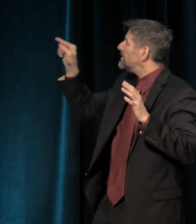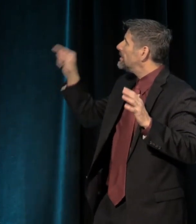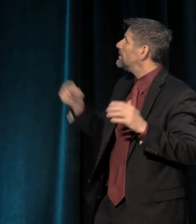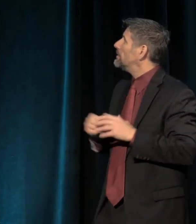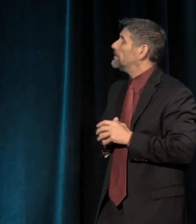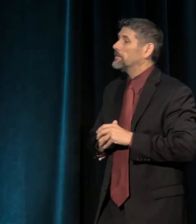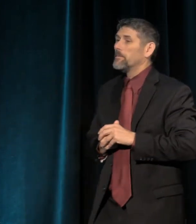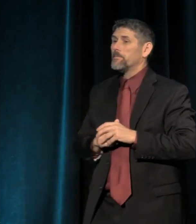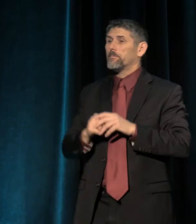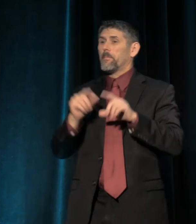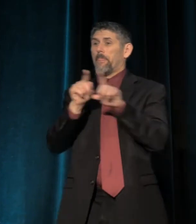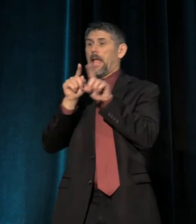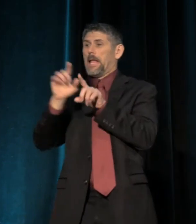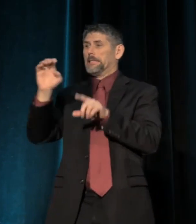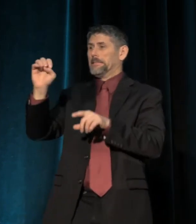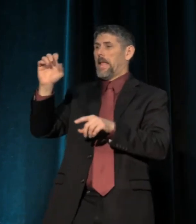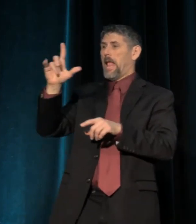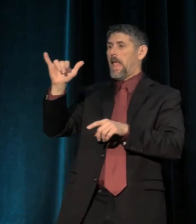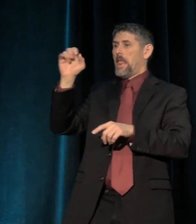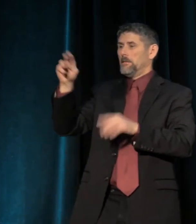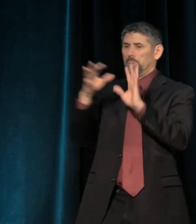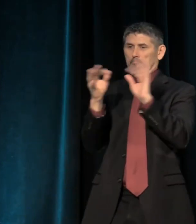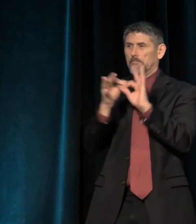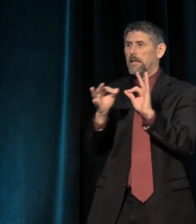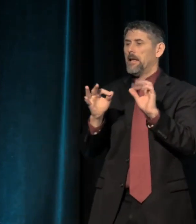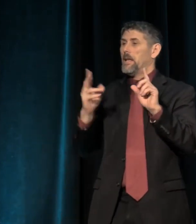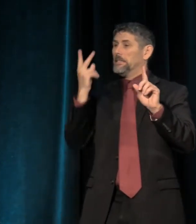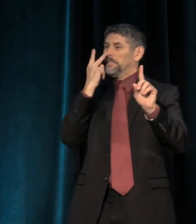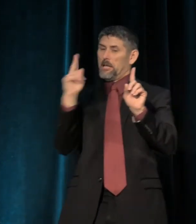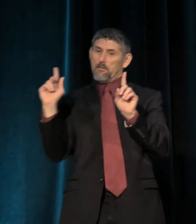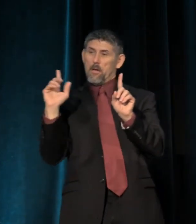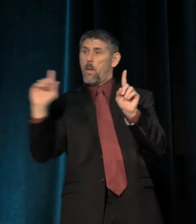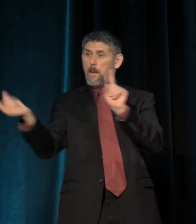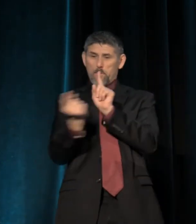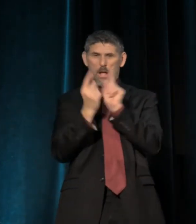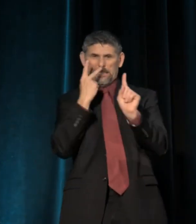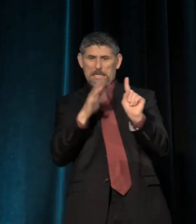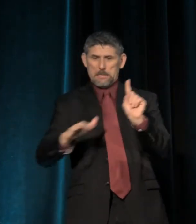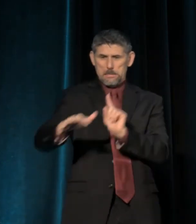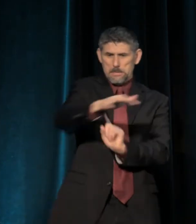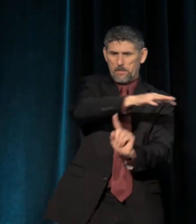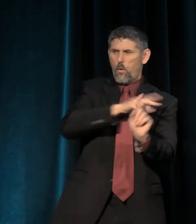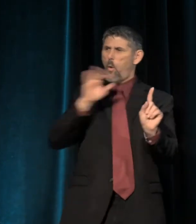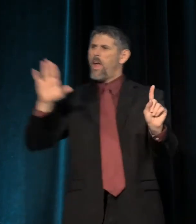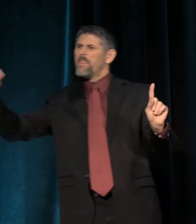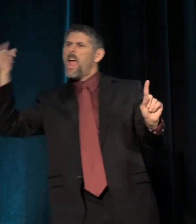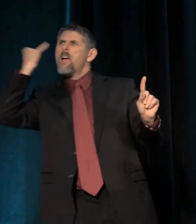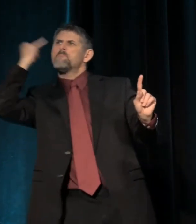As Ellison said, "When they approach me they see only my surroundings, themselves, or figments of their imagination --